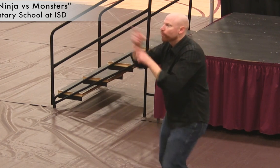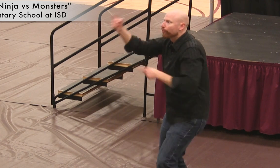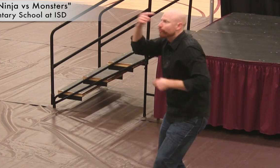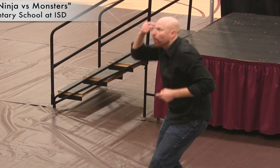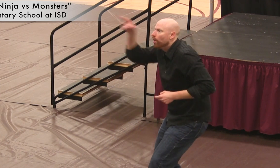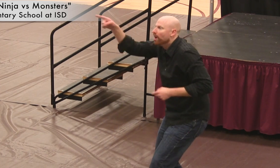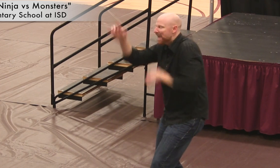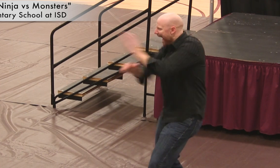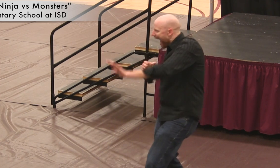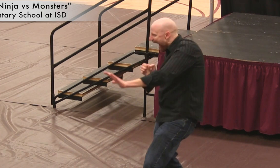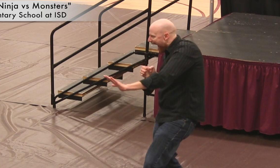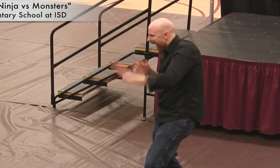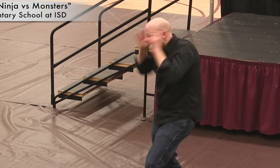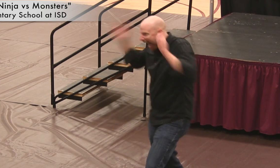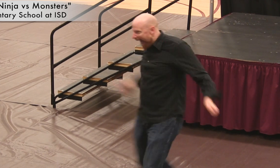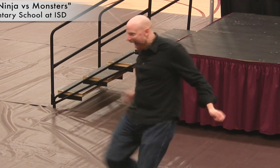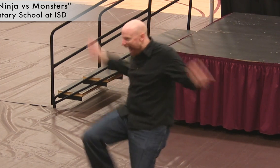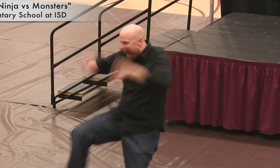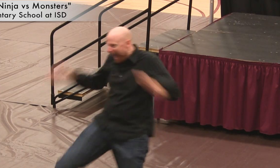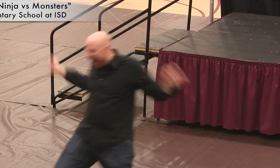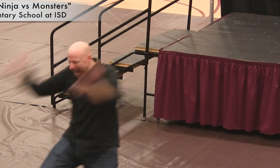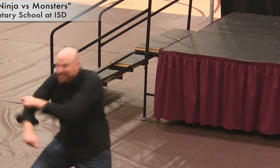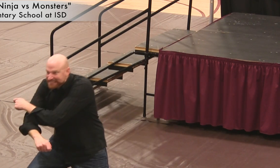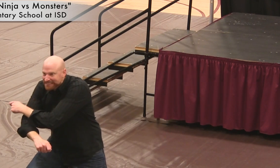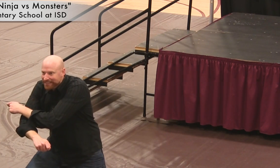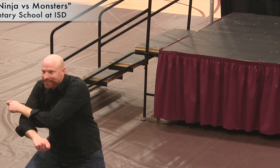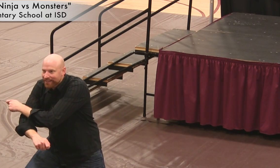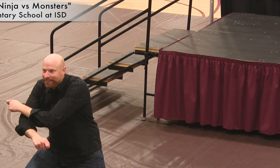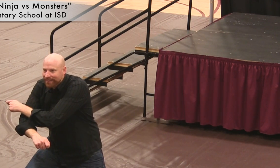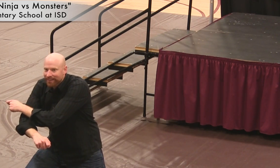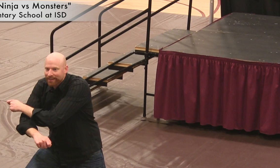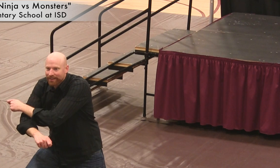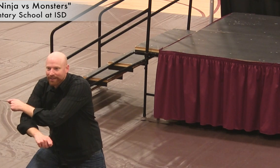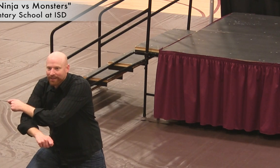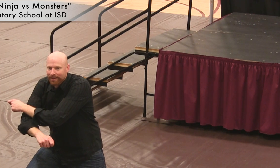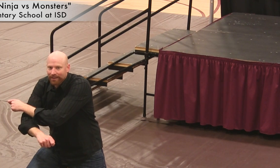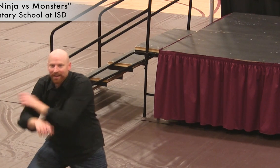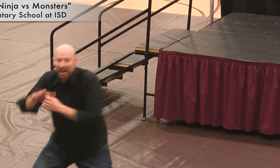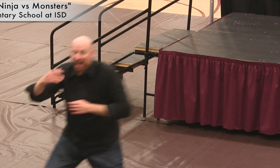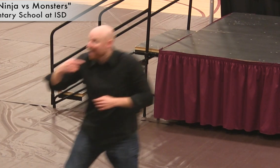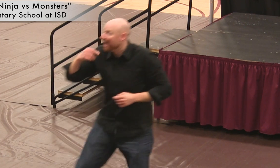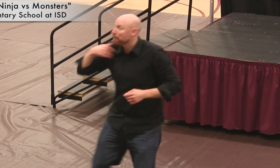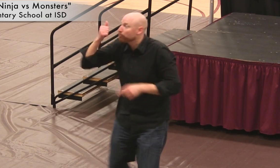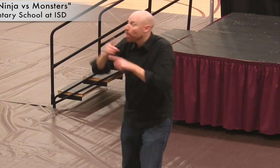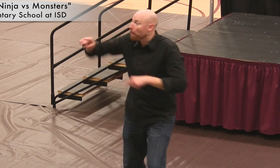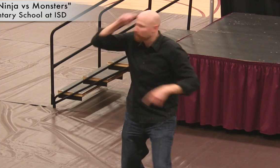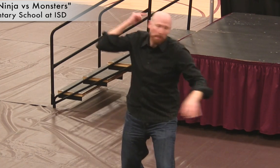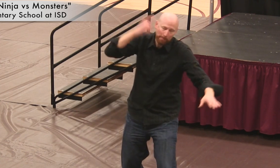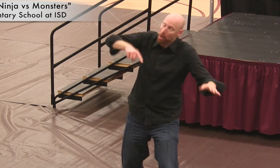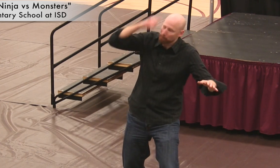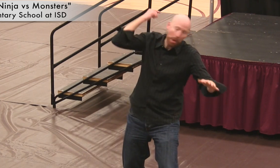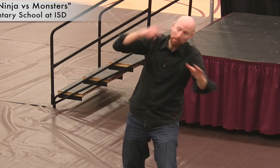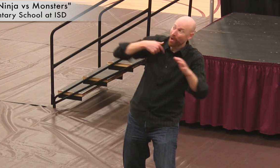My brother thought he was bad like that, going all "Bruce Lee" on me. So my brother would smack me around